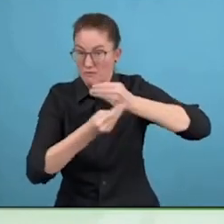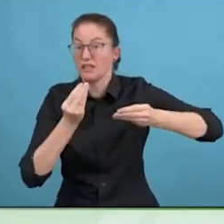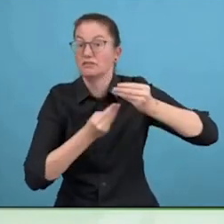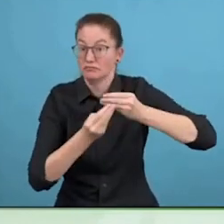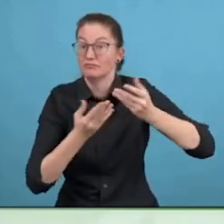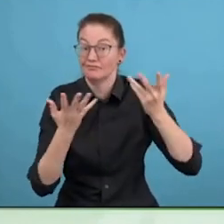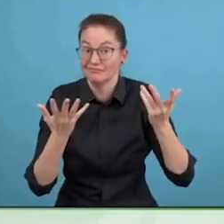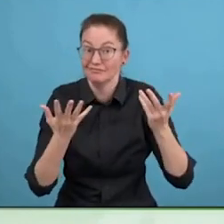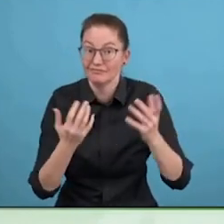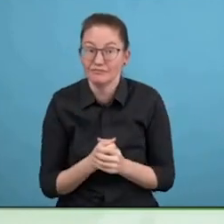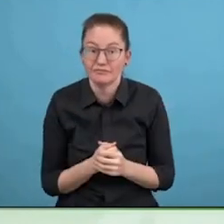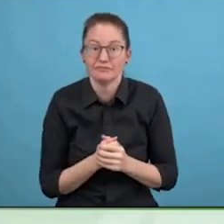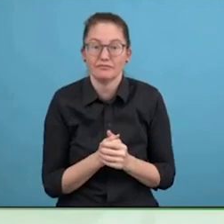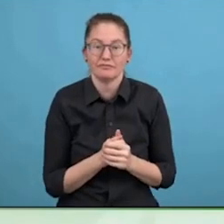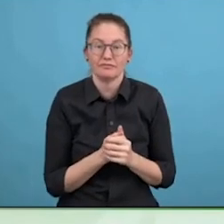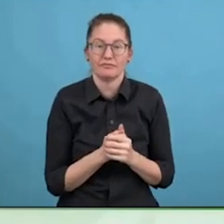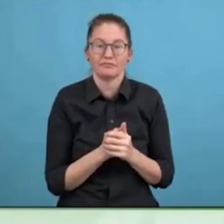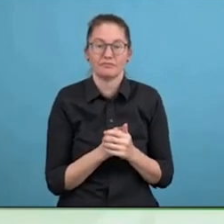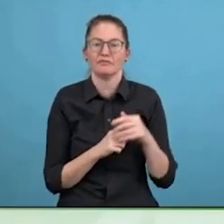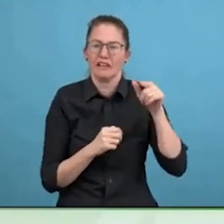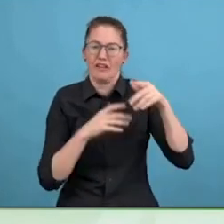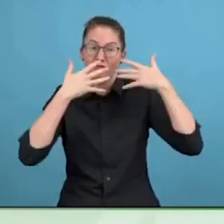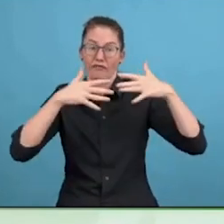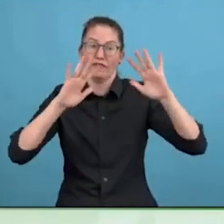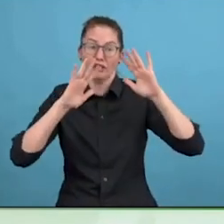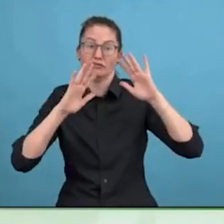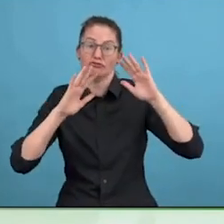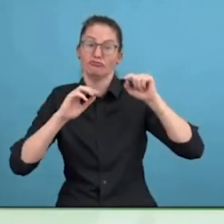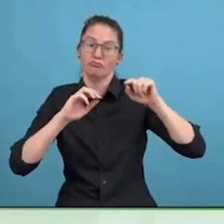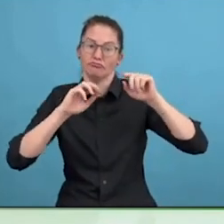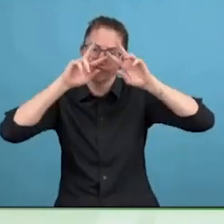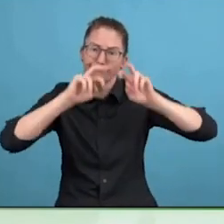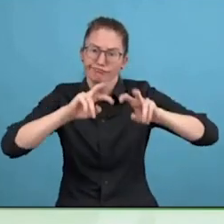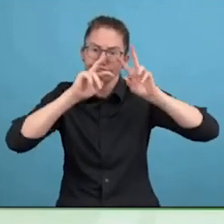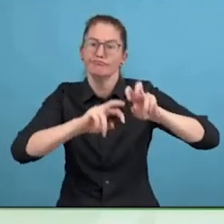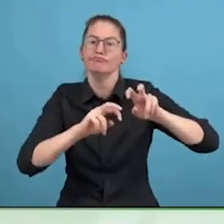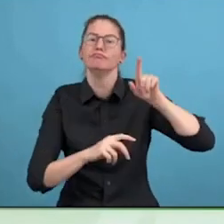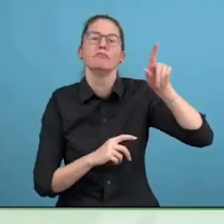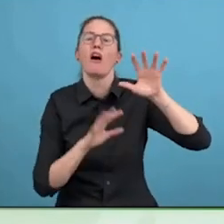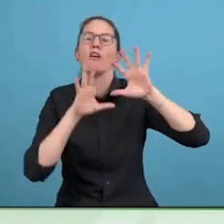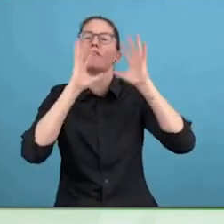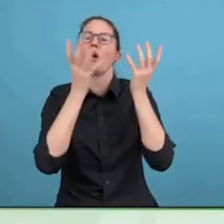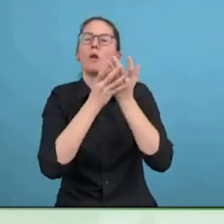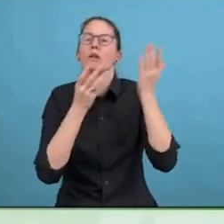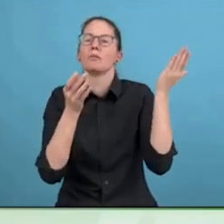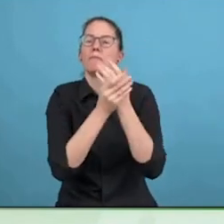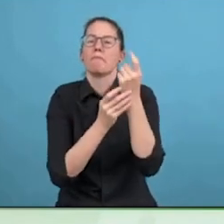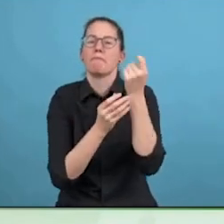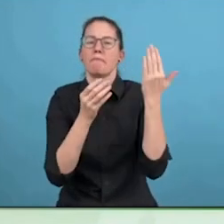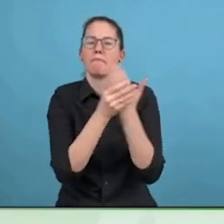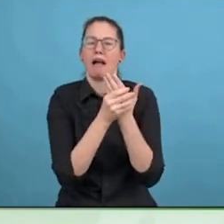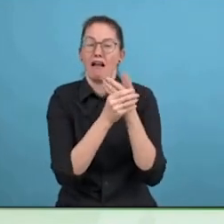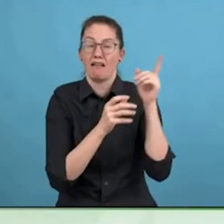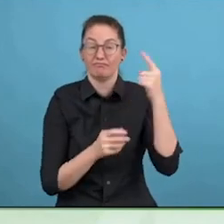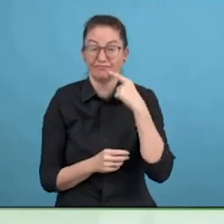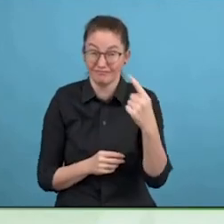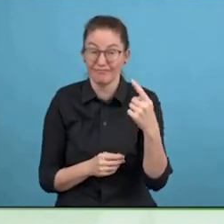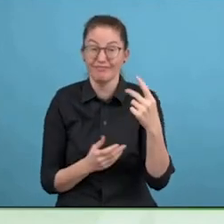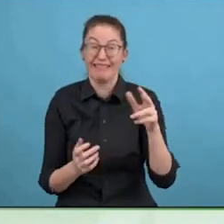that we are seeking in this economy is what we are calling the purple economy.